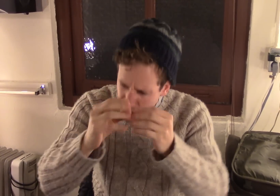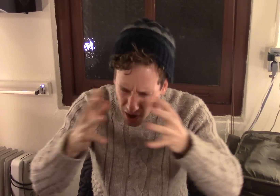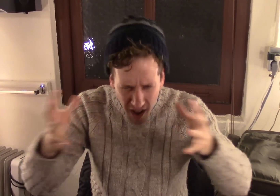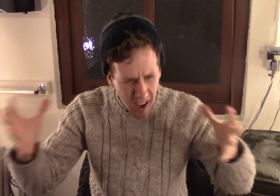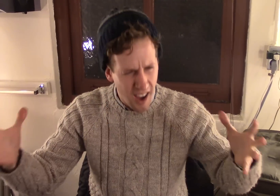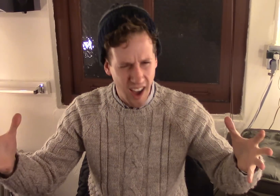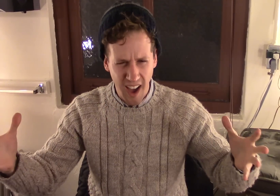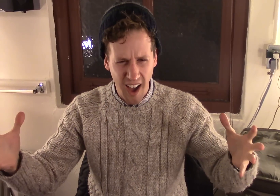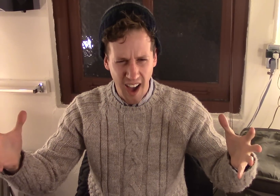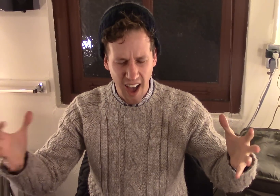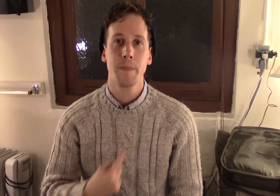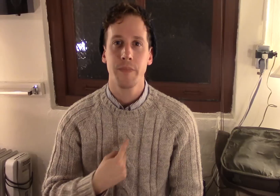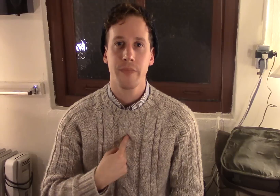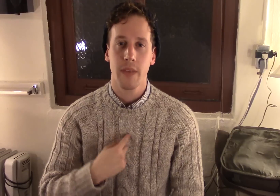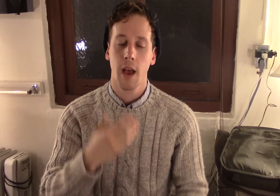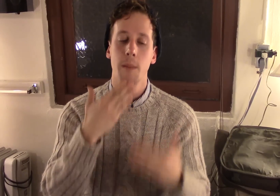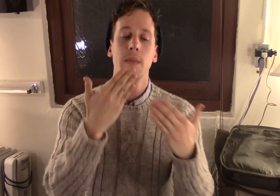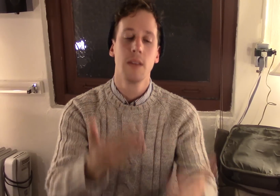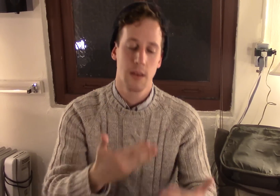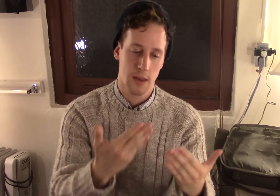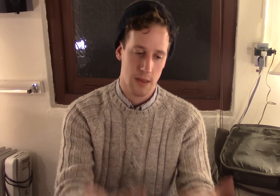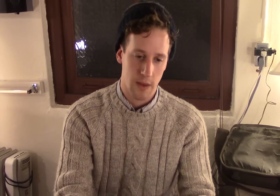I learned so much,